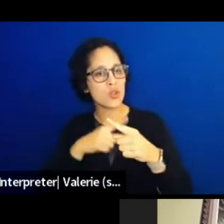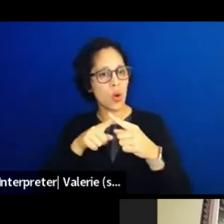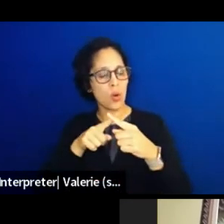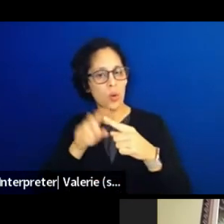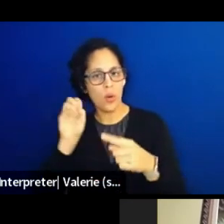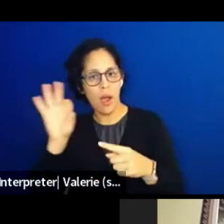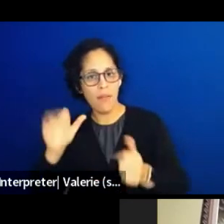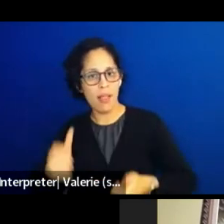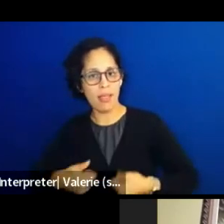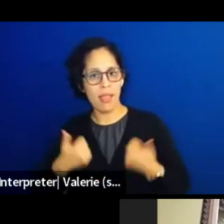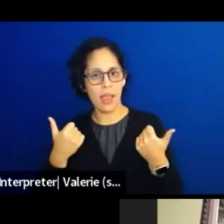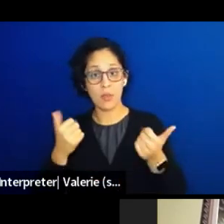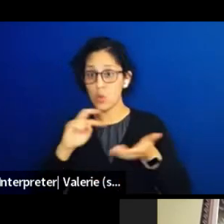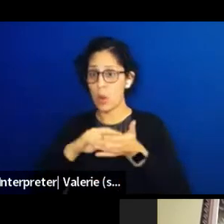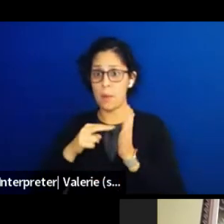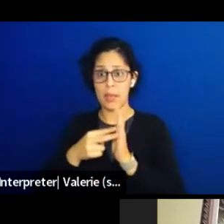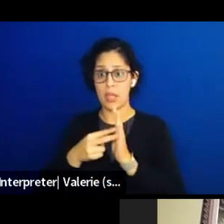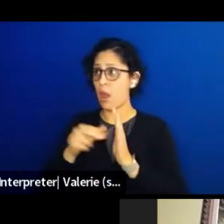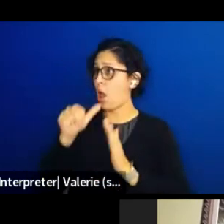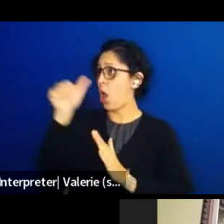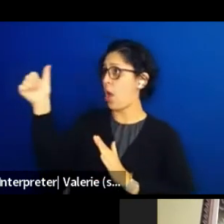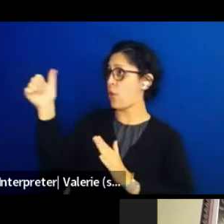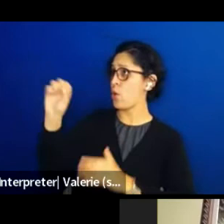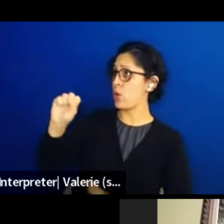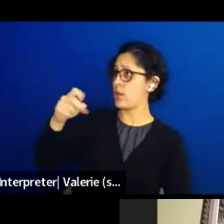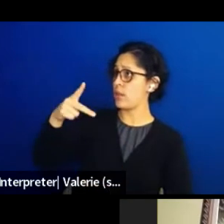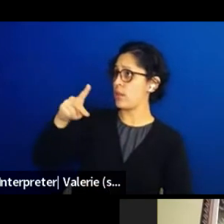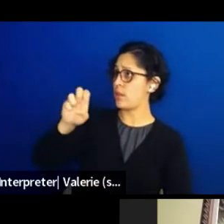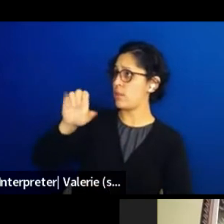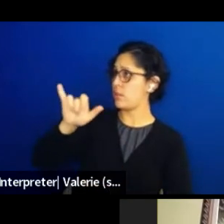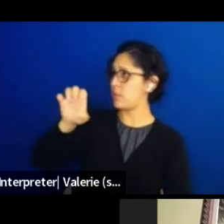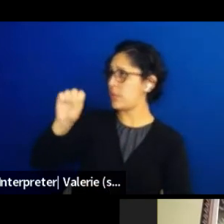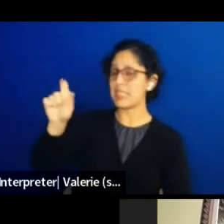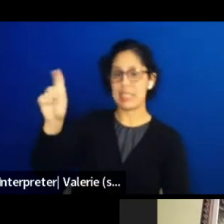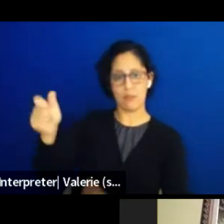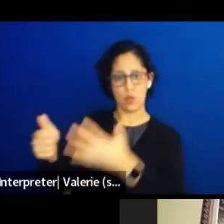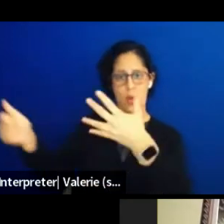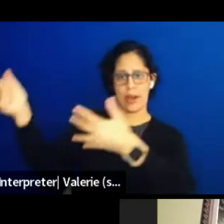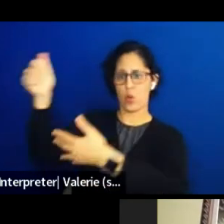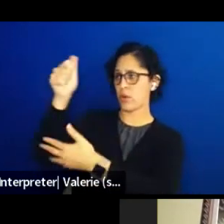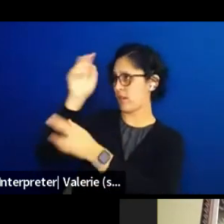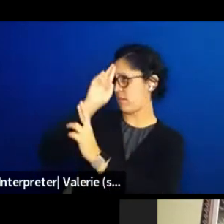all the other species. And we as people have these skills and talents that we can do that.